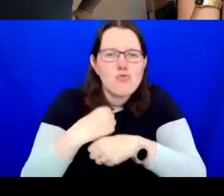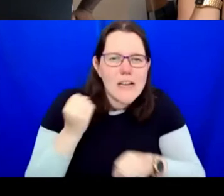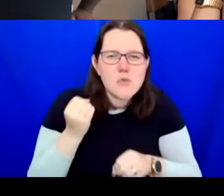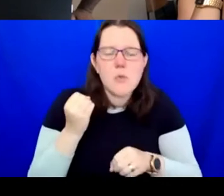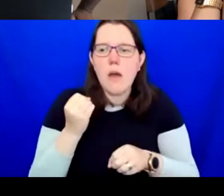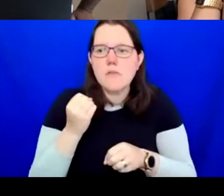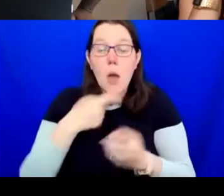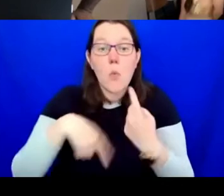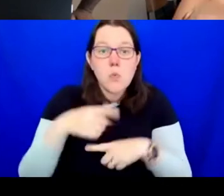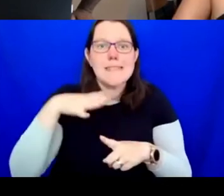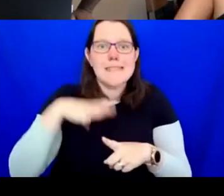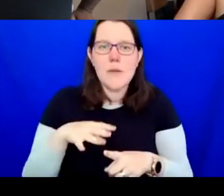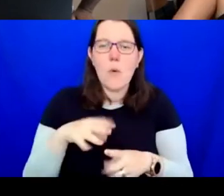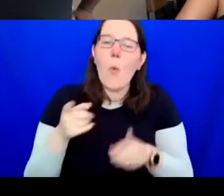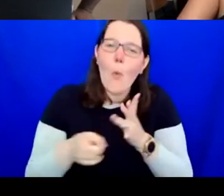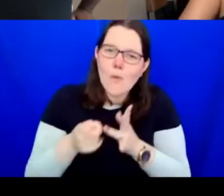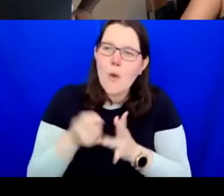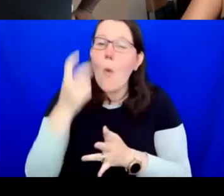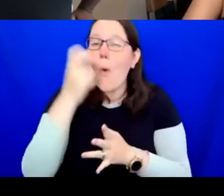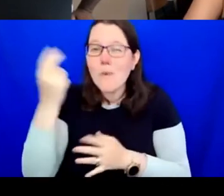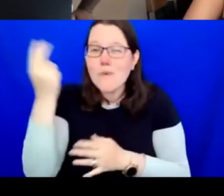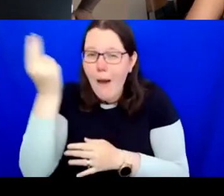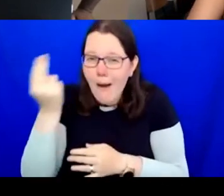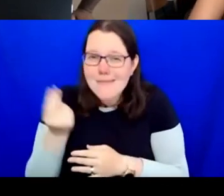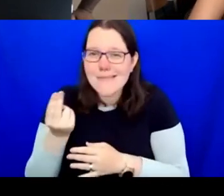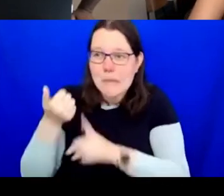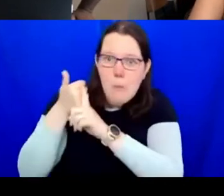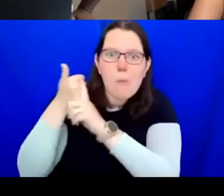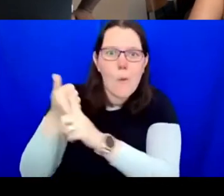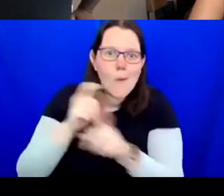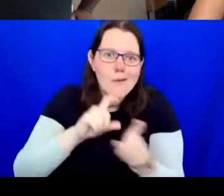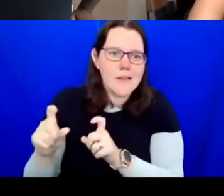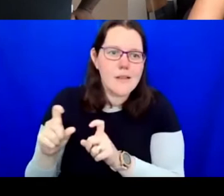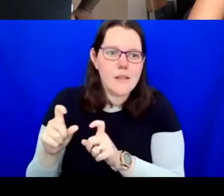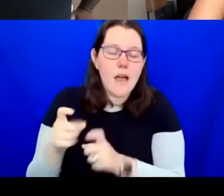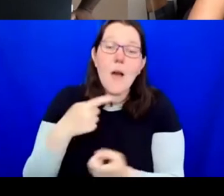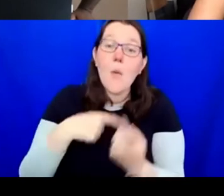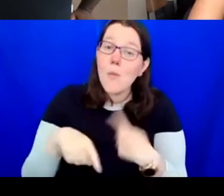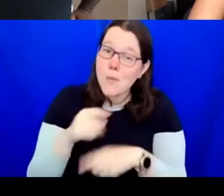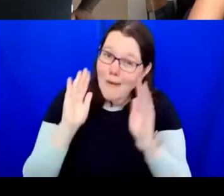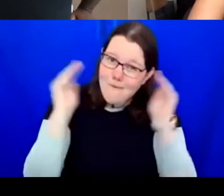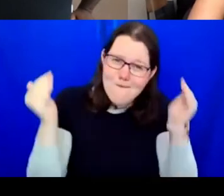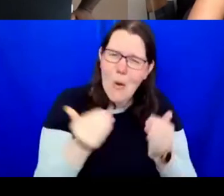older artists. We have an obsession in the arts with emerging talent and we need to be able to